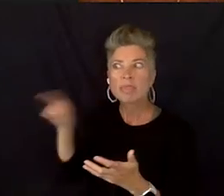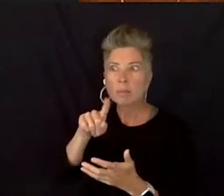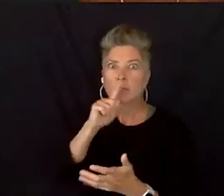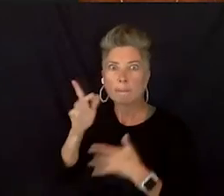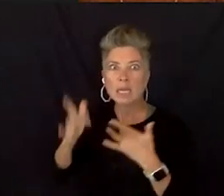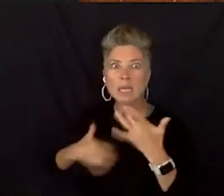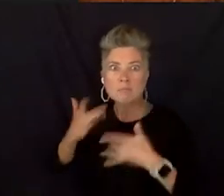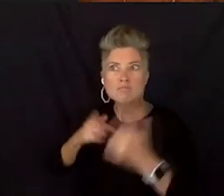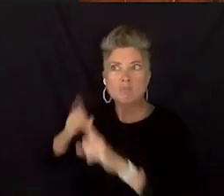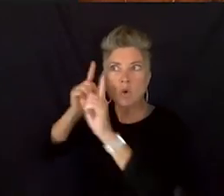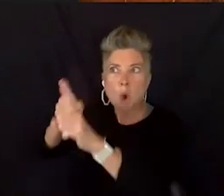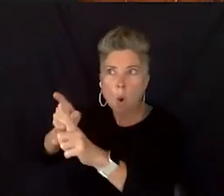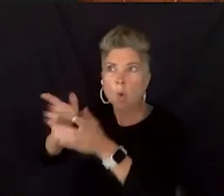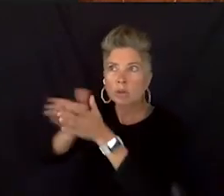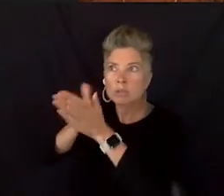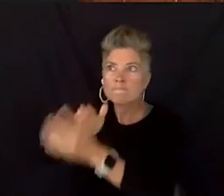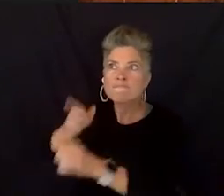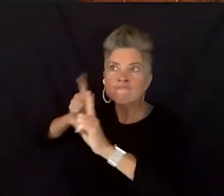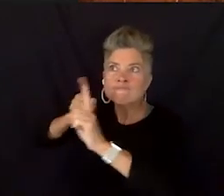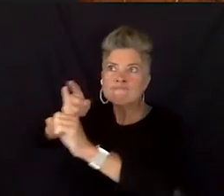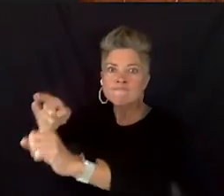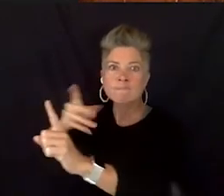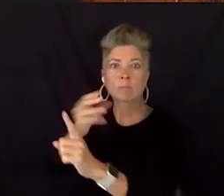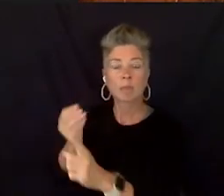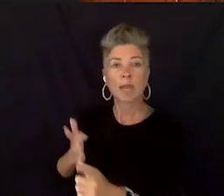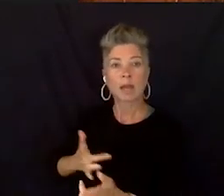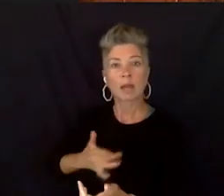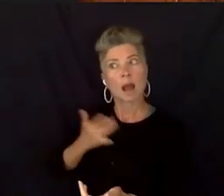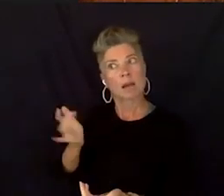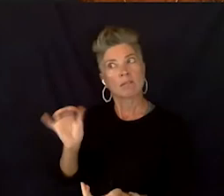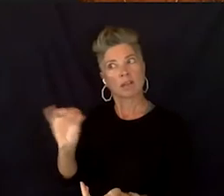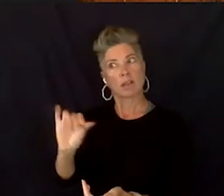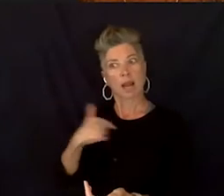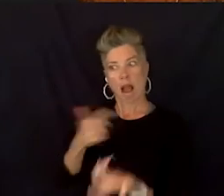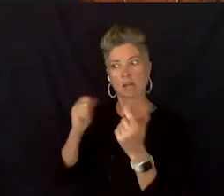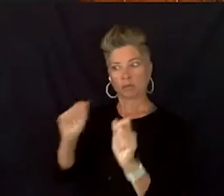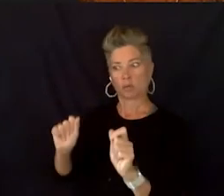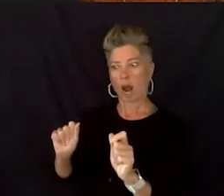and I feel like I'm, I've tried to display that so that they can see that.